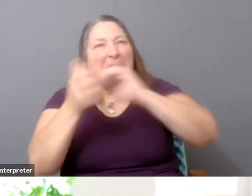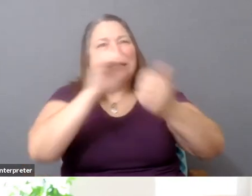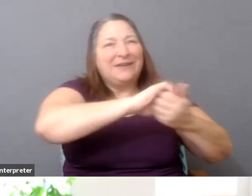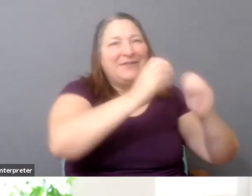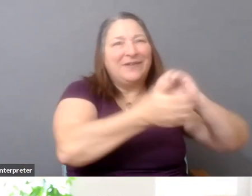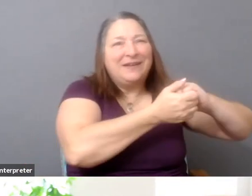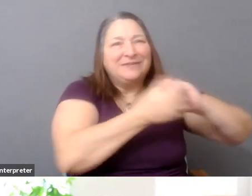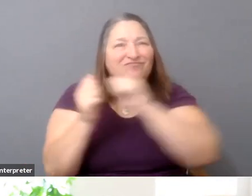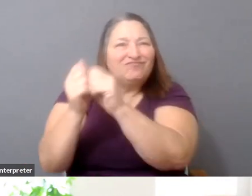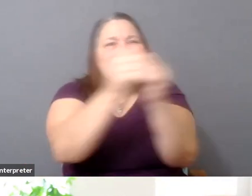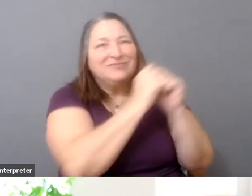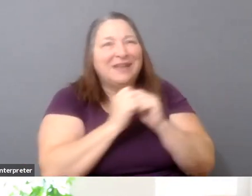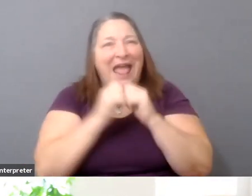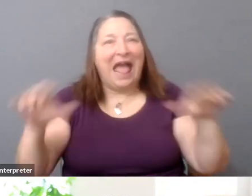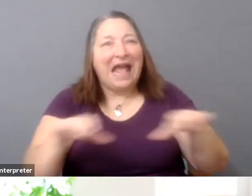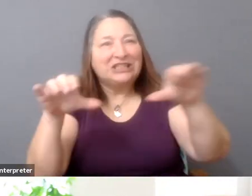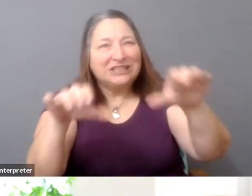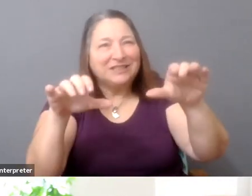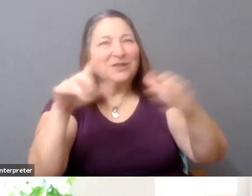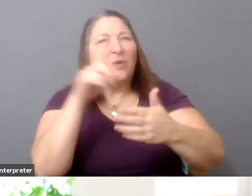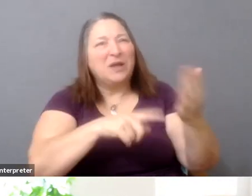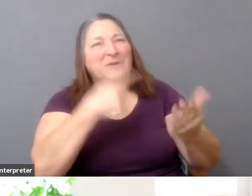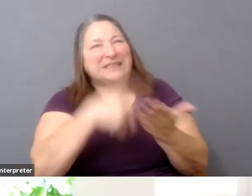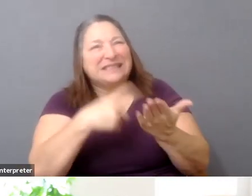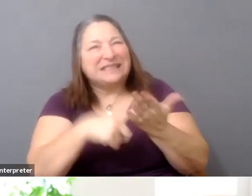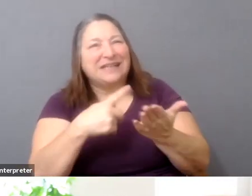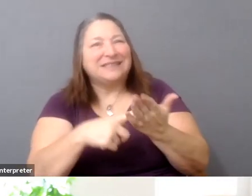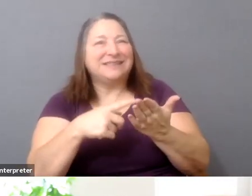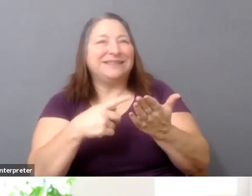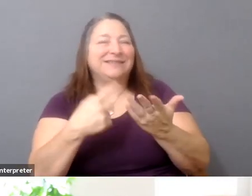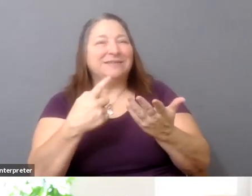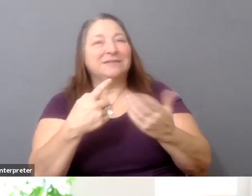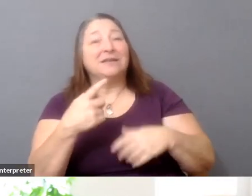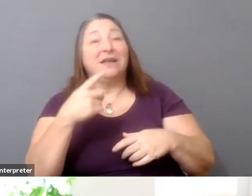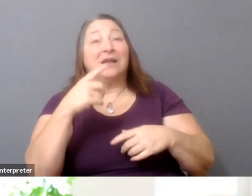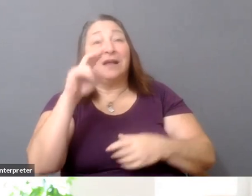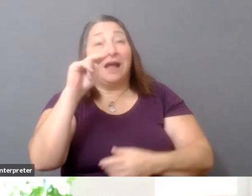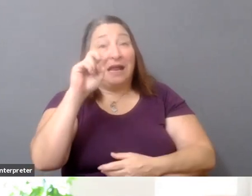in terms of networks, when a network is big enough,